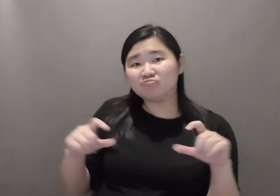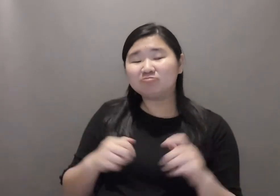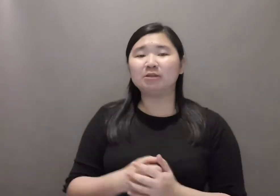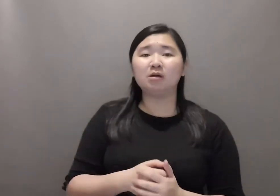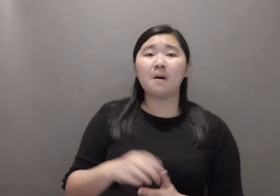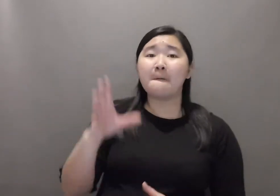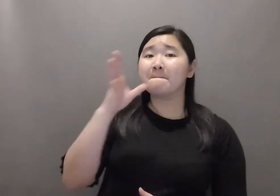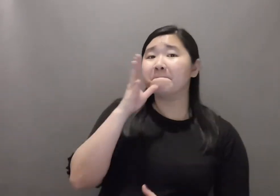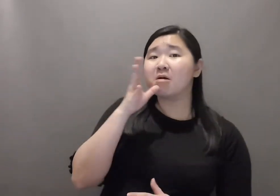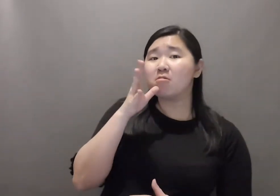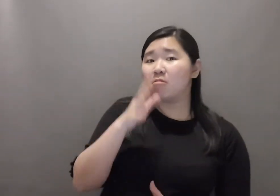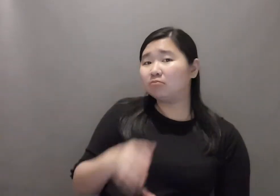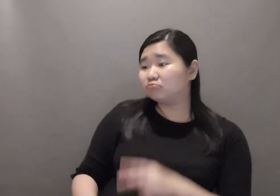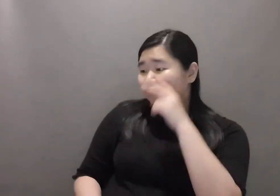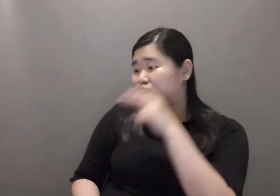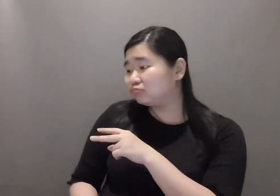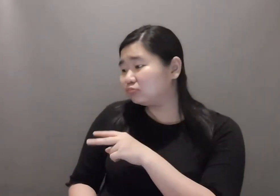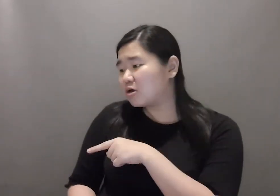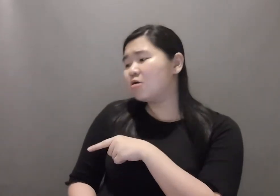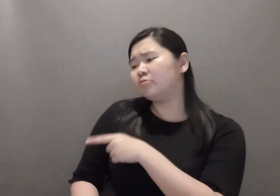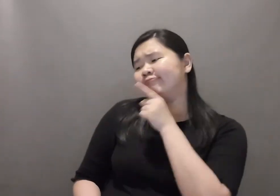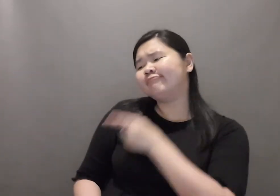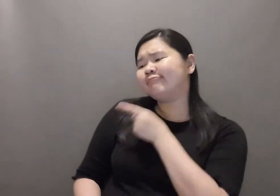Let us use another conversation example, this involves a mother and her child.